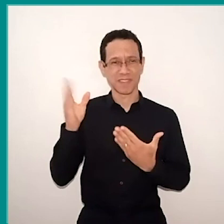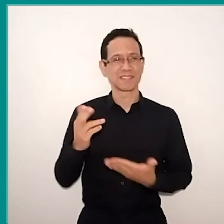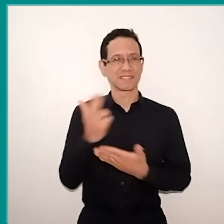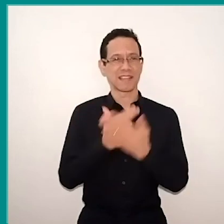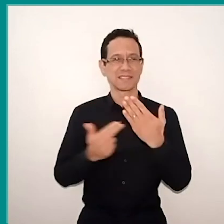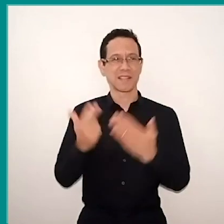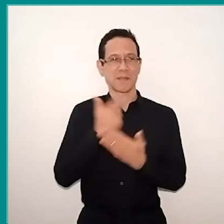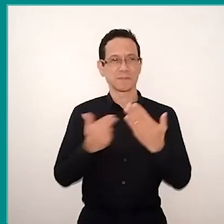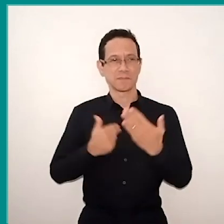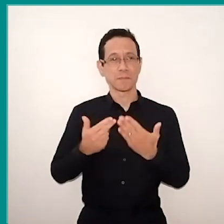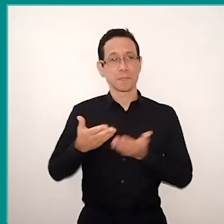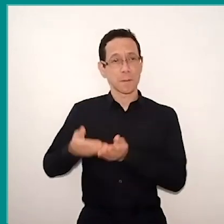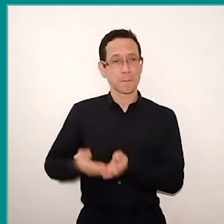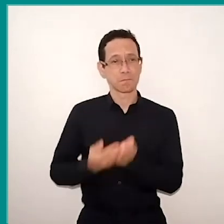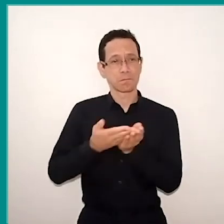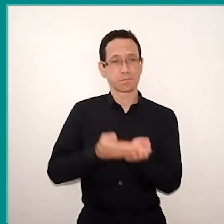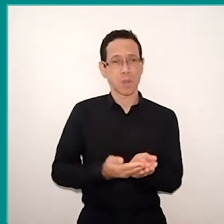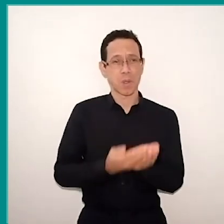pulling a fishing net and, within the network,